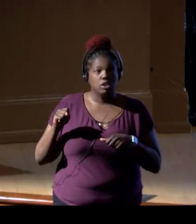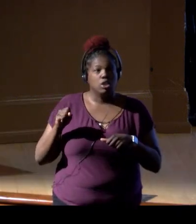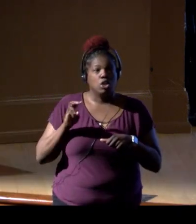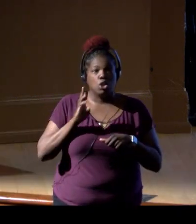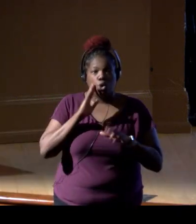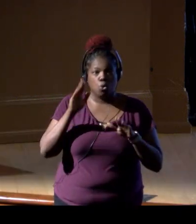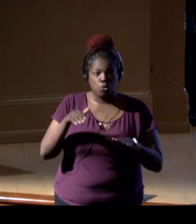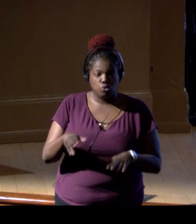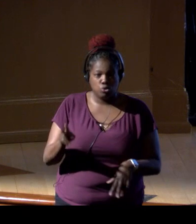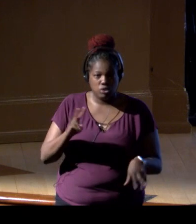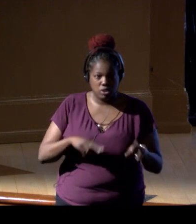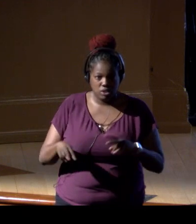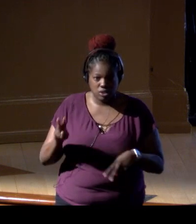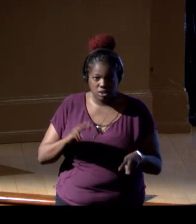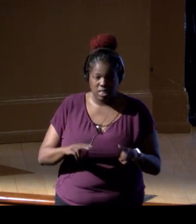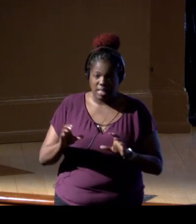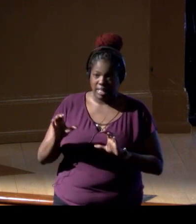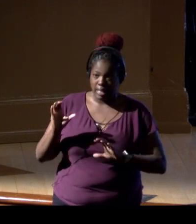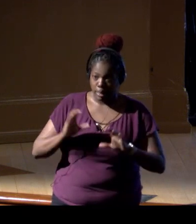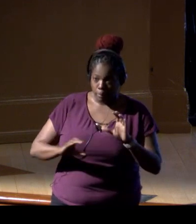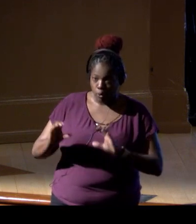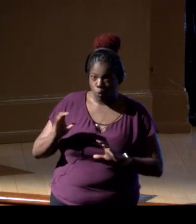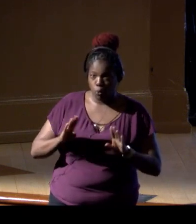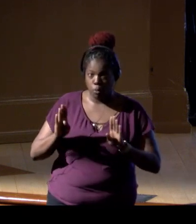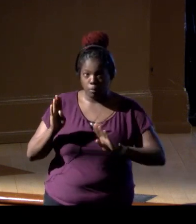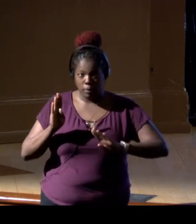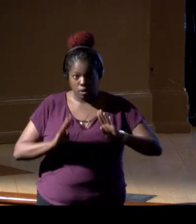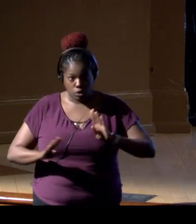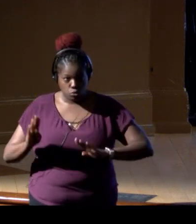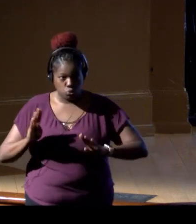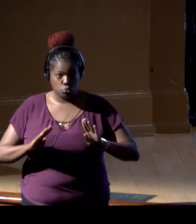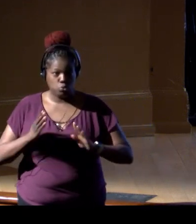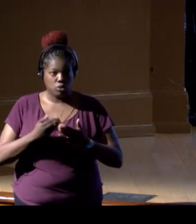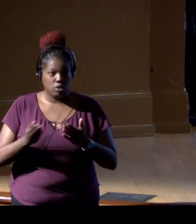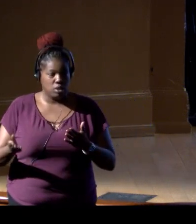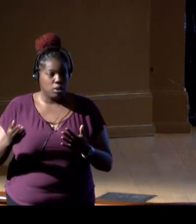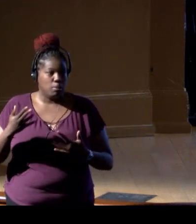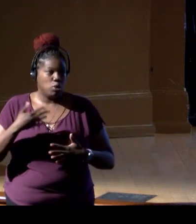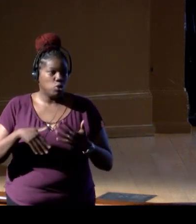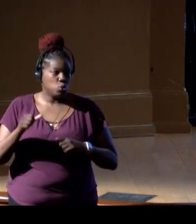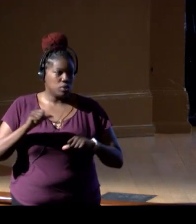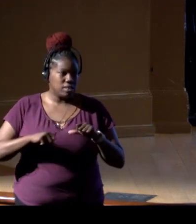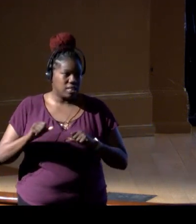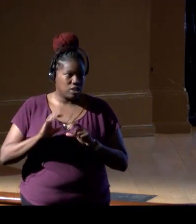biological, physical, chemical, but also the social science, cultural work